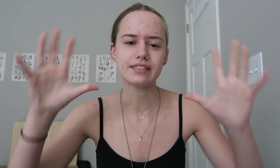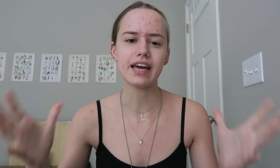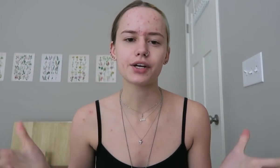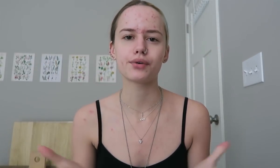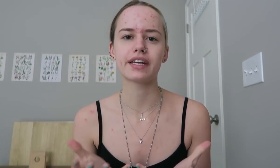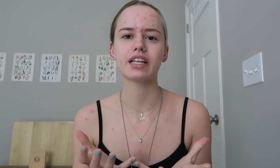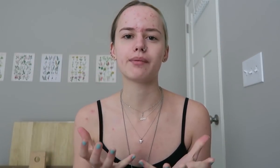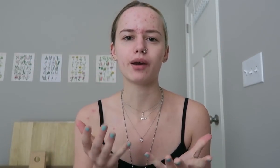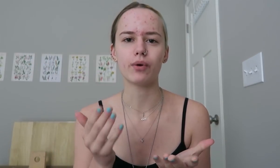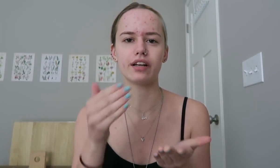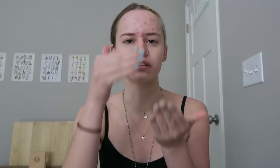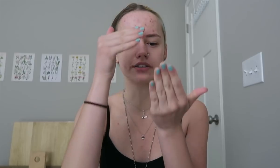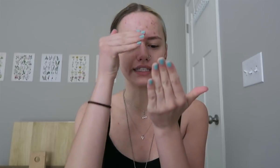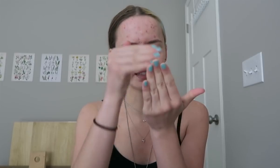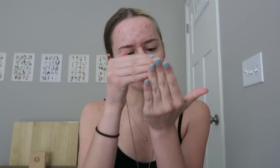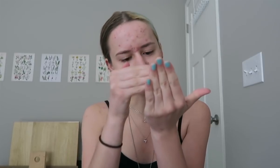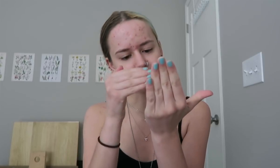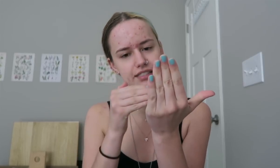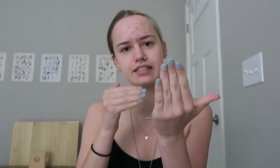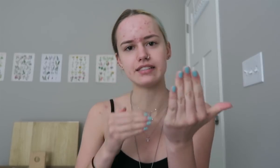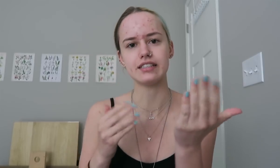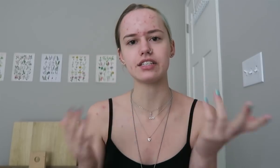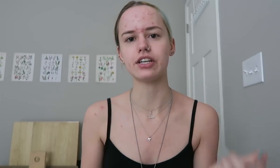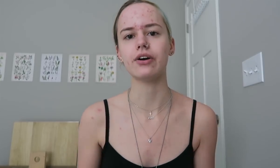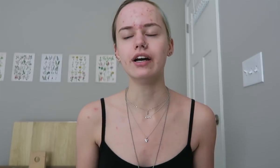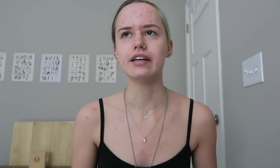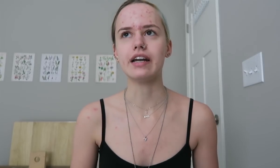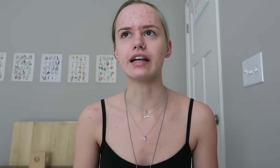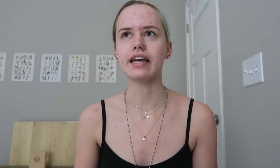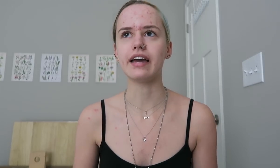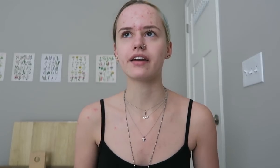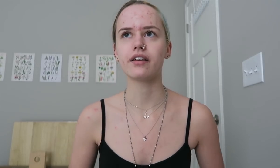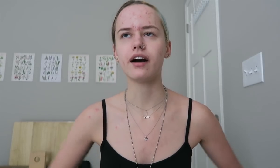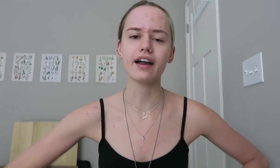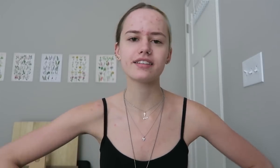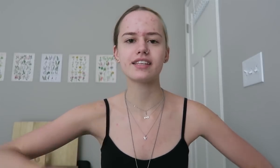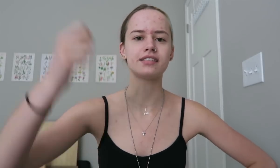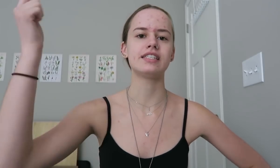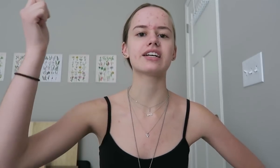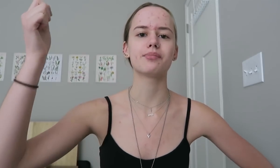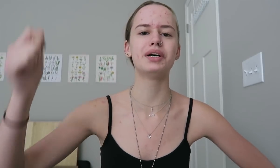like a set curriculum, like I wanted to learn this, this, this, this you know? Not like, 'oh how you say syrup?'